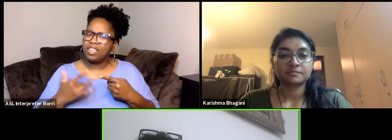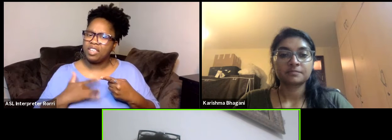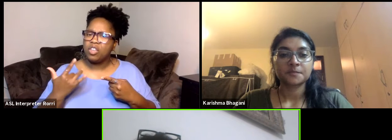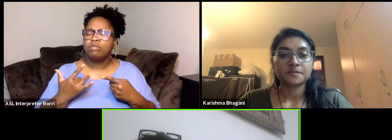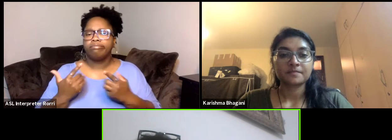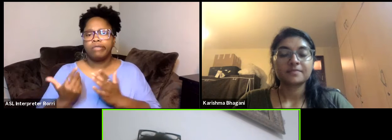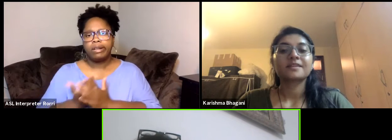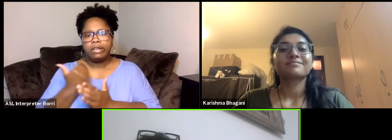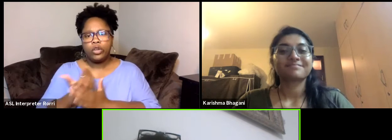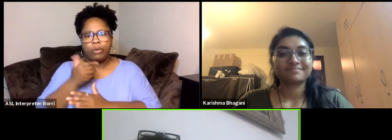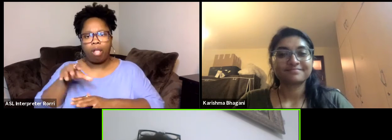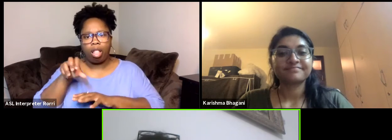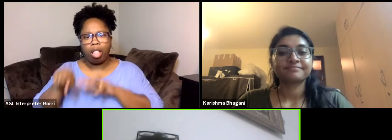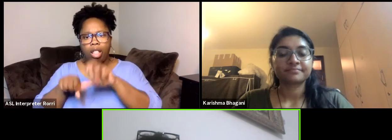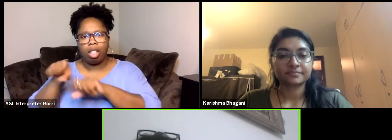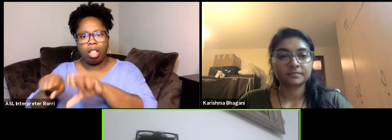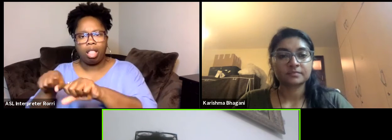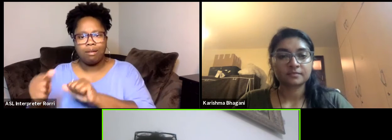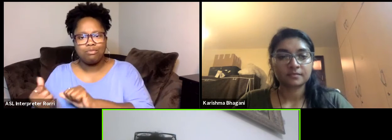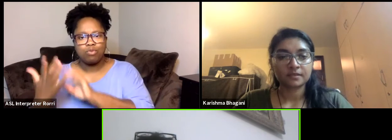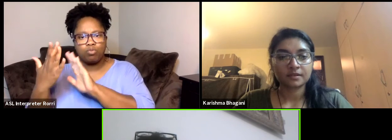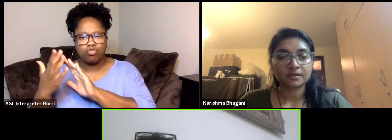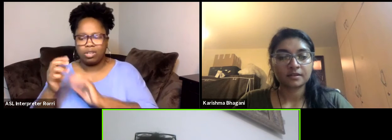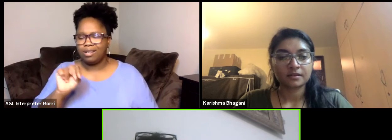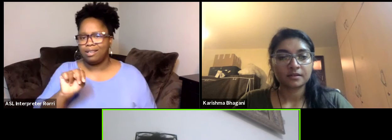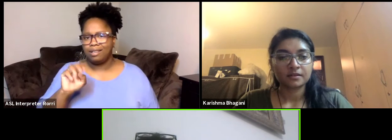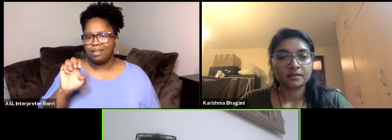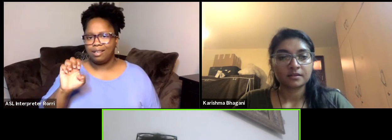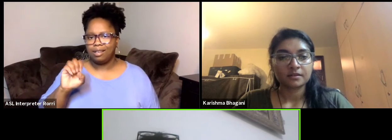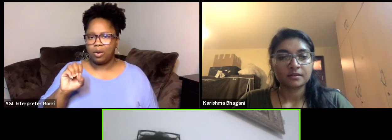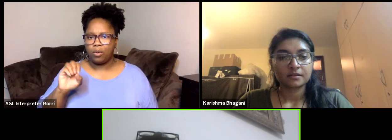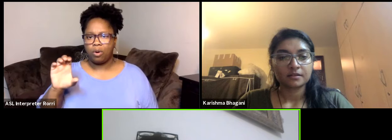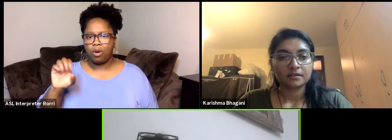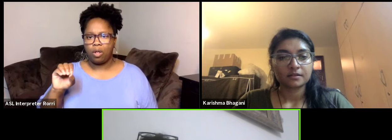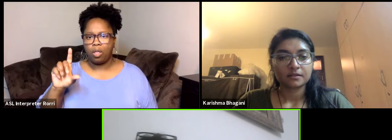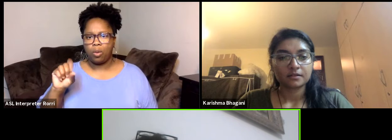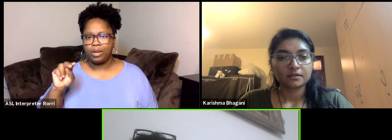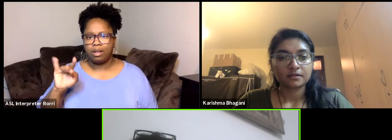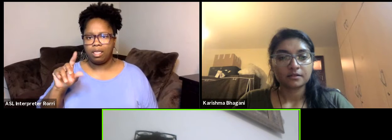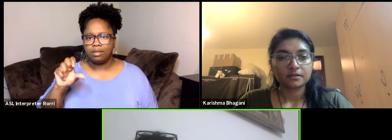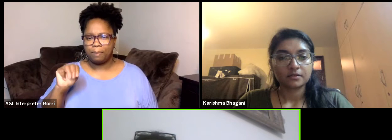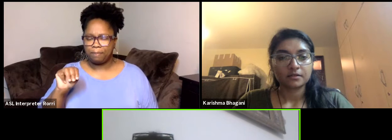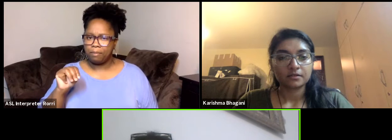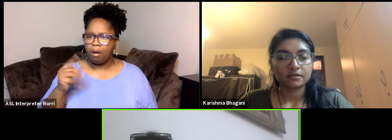approach to with again it's the Africa again as a market our share from Africa